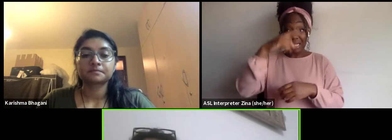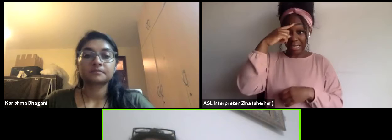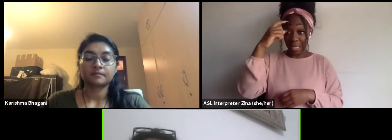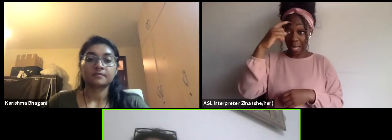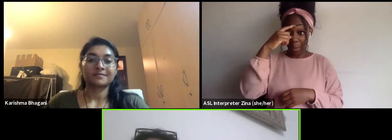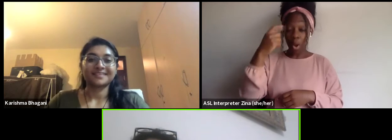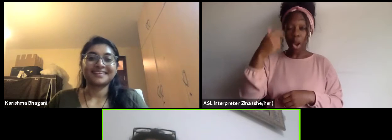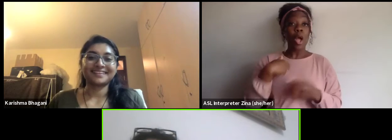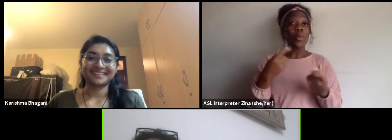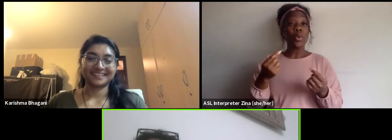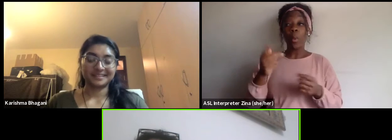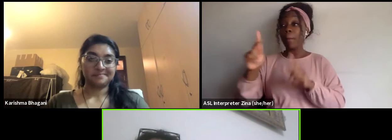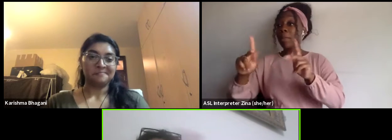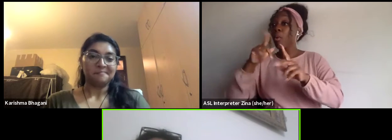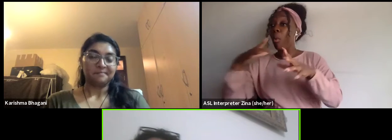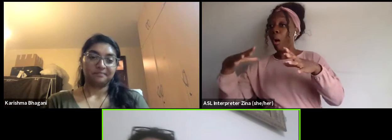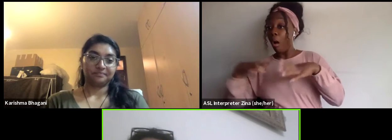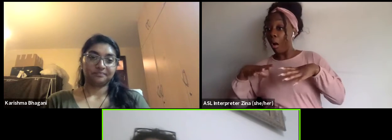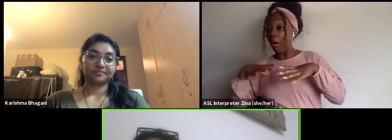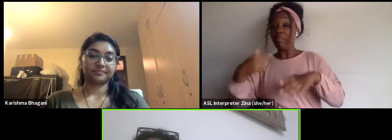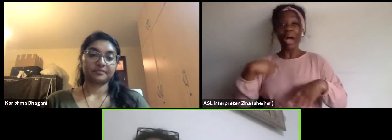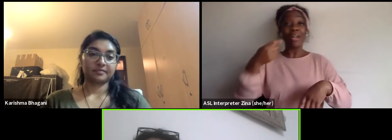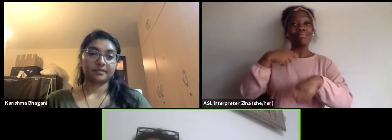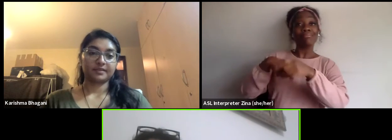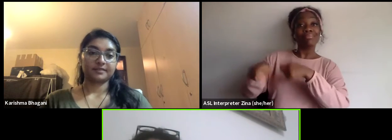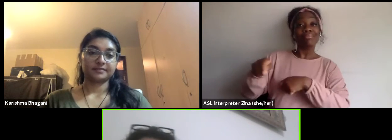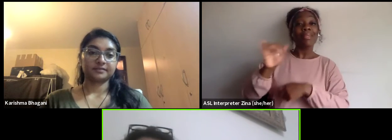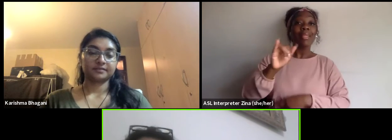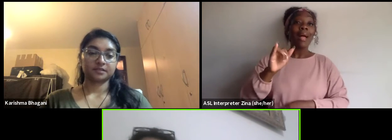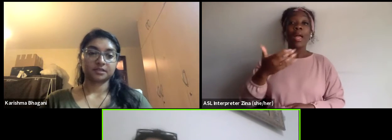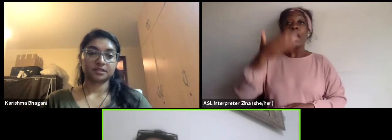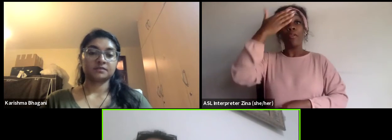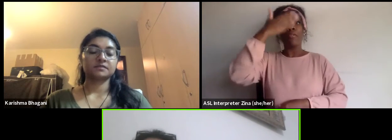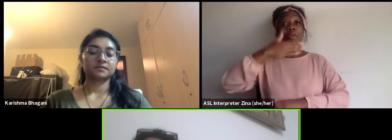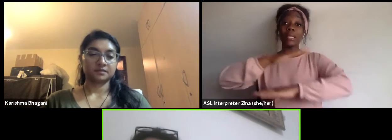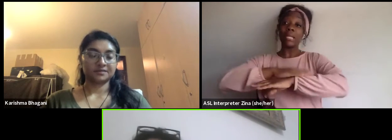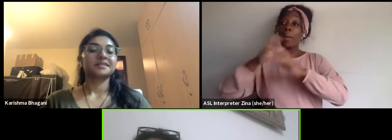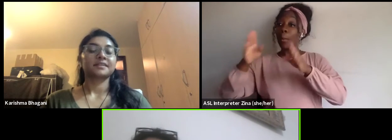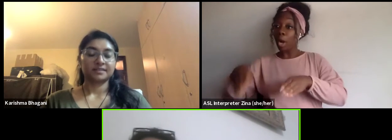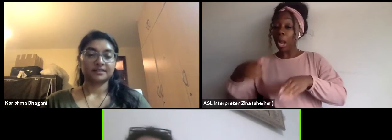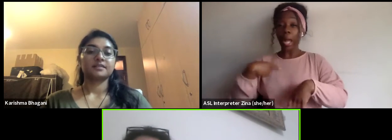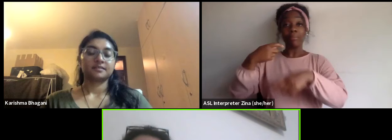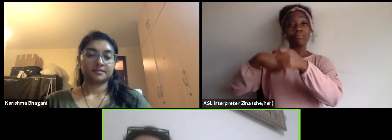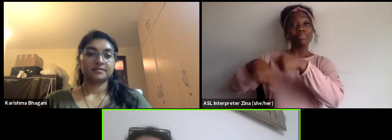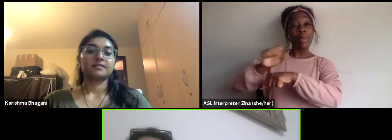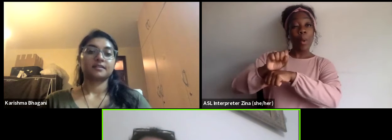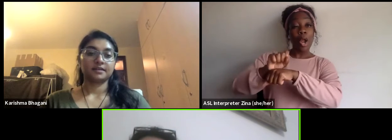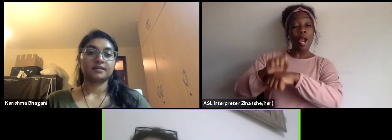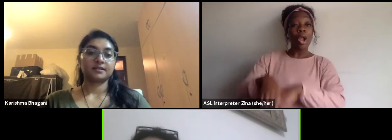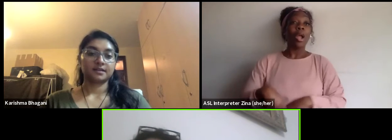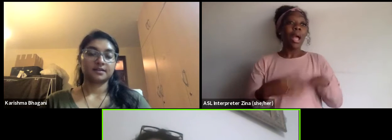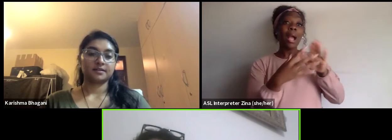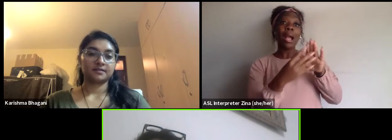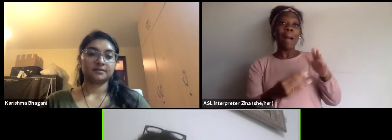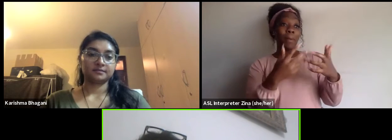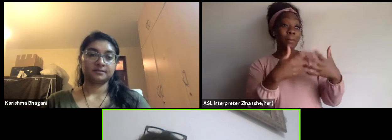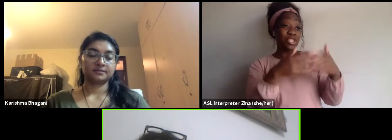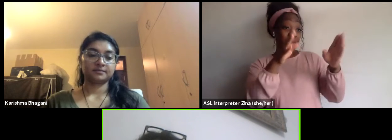so receptionist the copy pair, the copy room, that guy, the documentarist and it worked for them for two years.